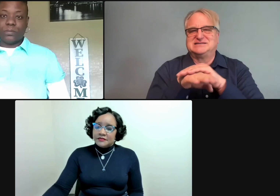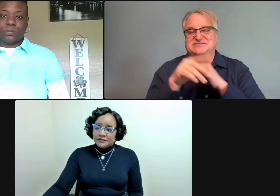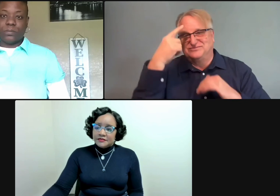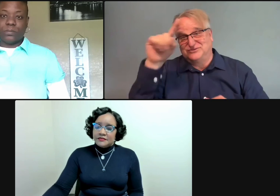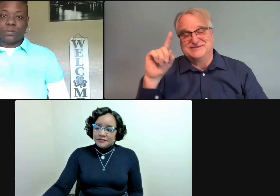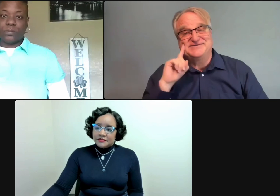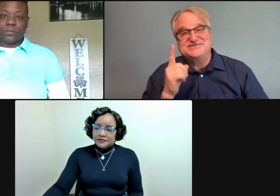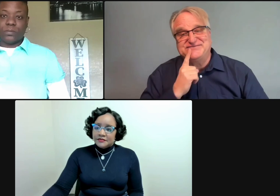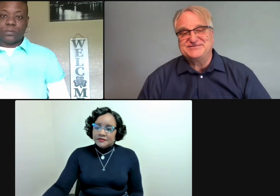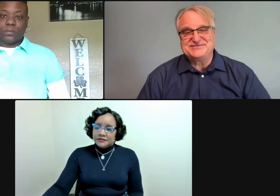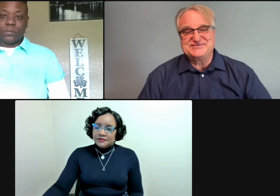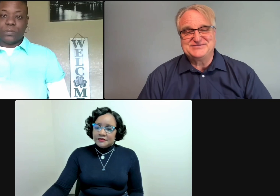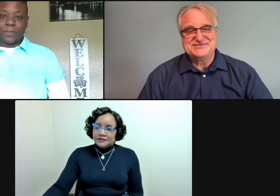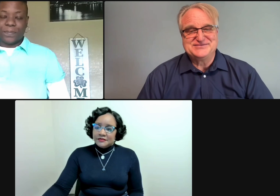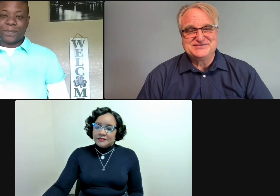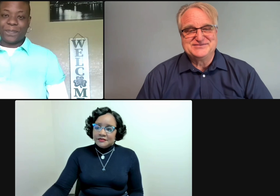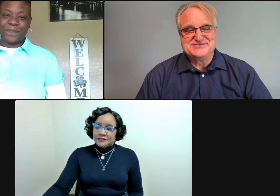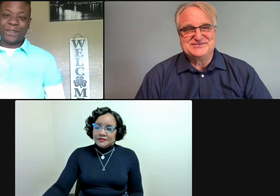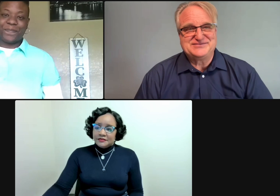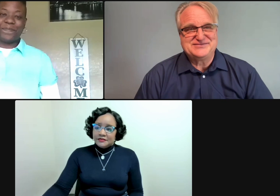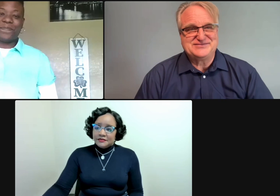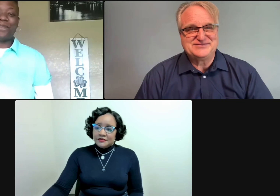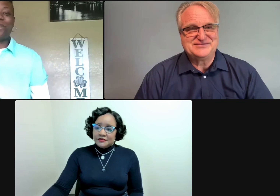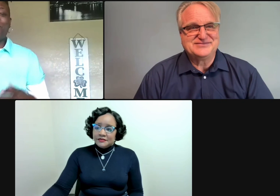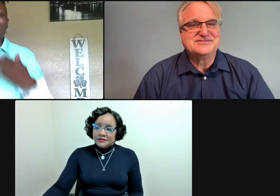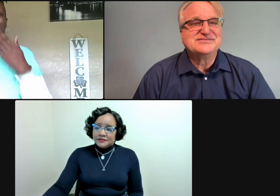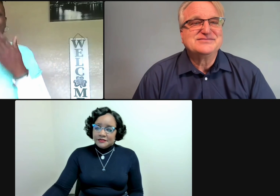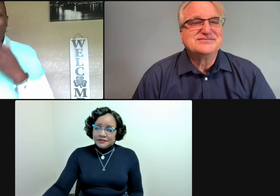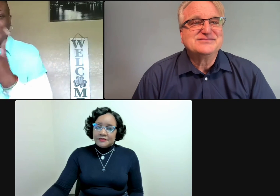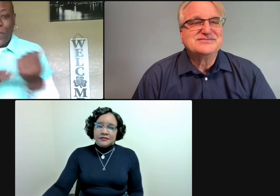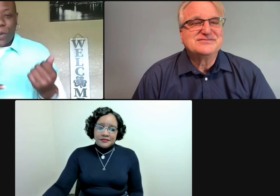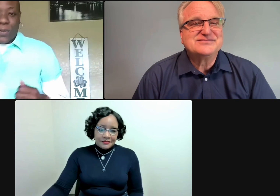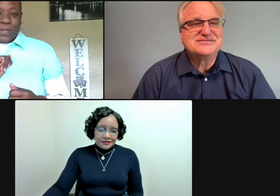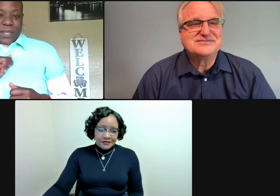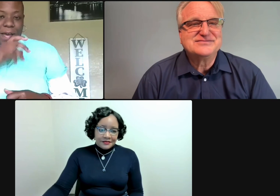this in order to make it a win-win situation for all. This is Latoya.